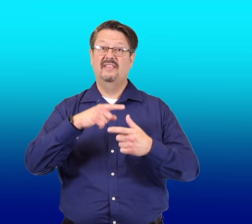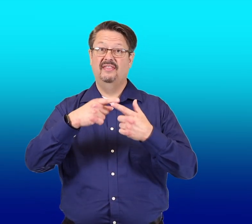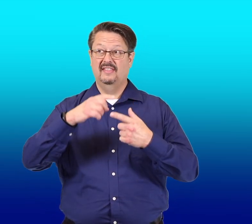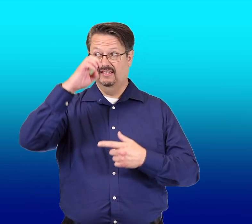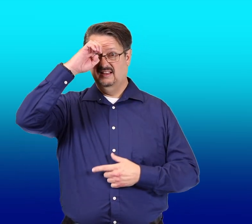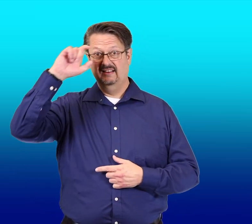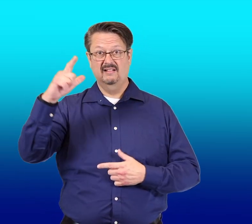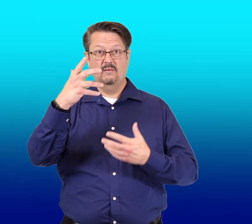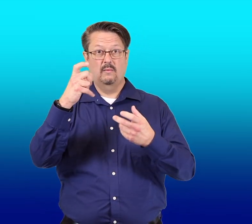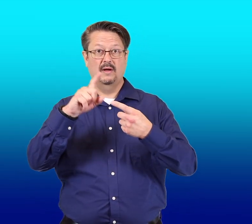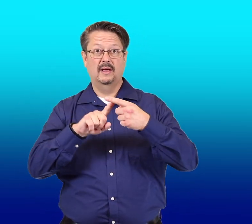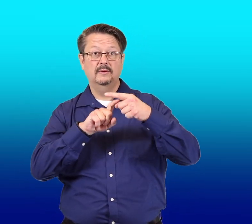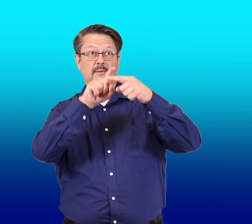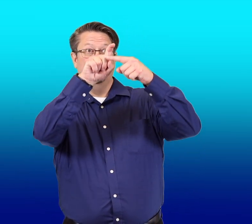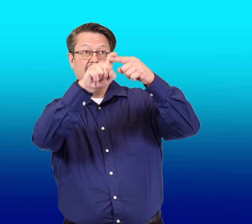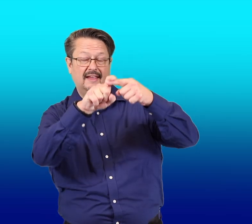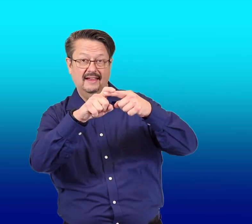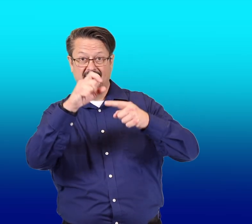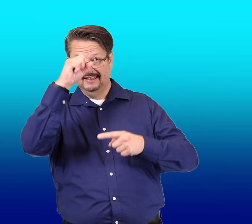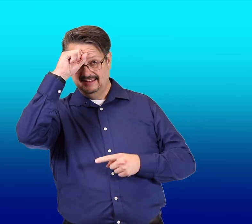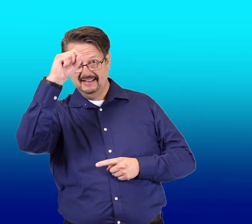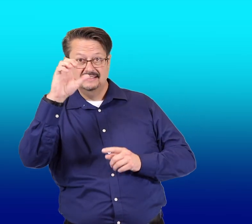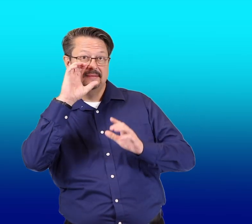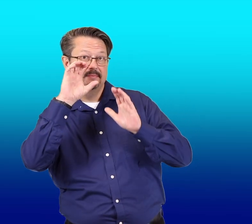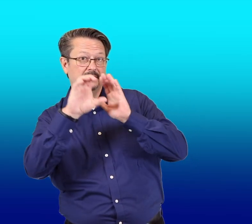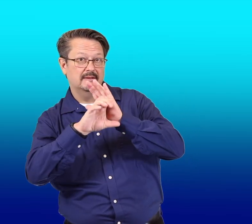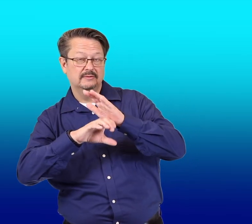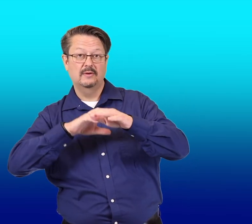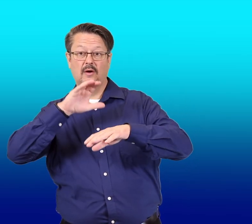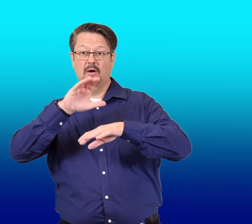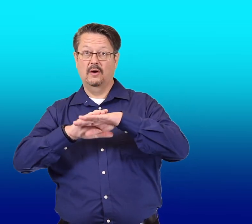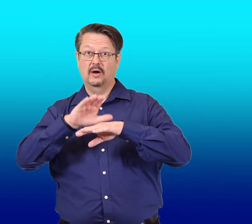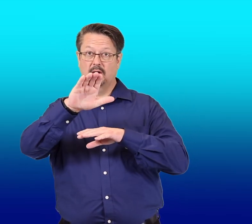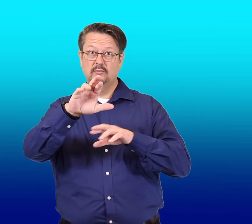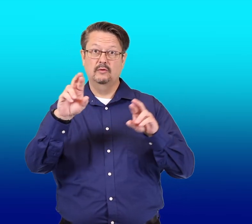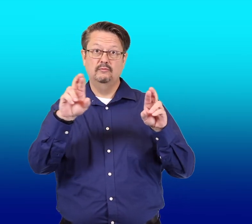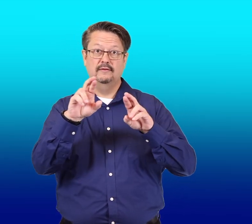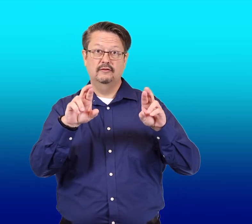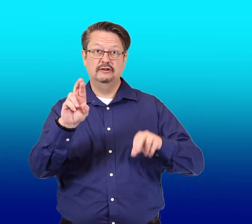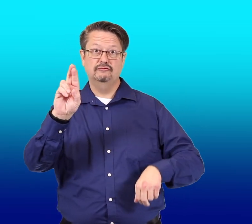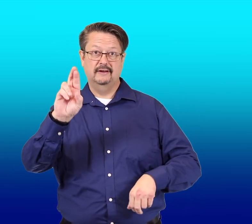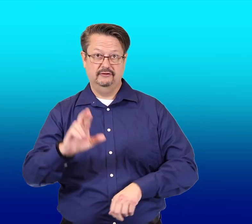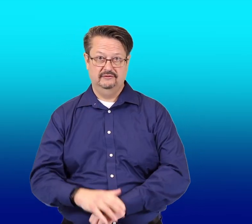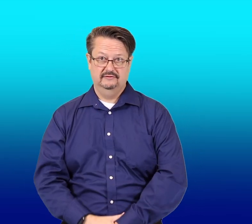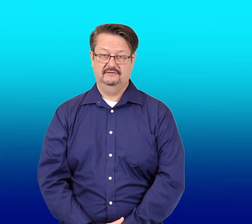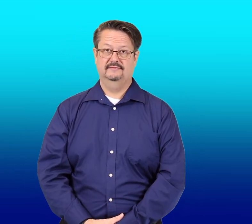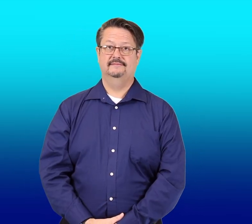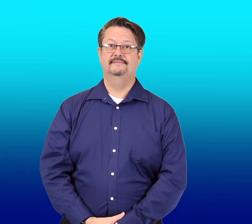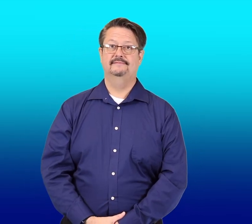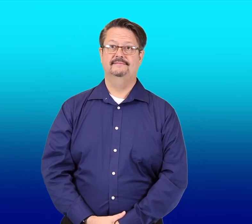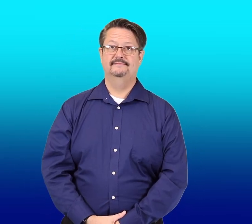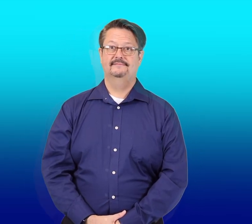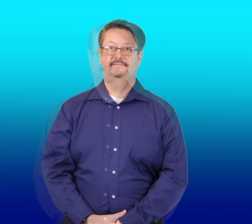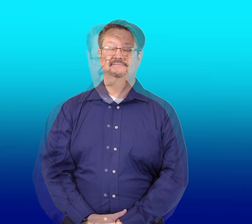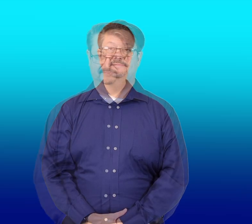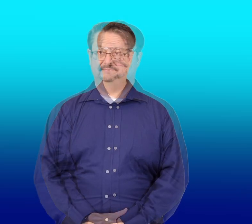Then he'll want to hang his picture on your refrigerator,